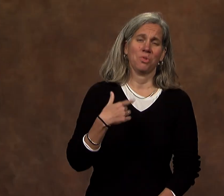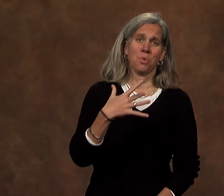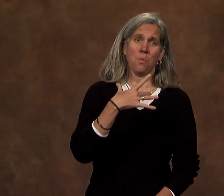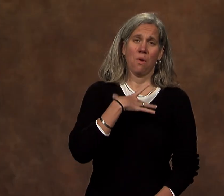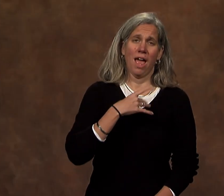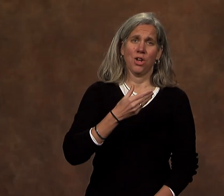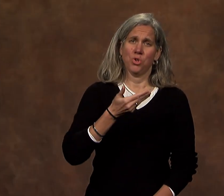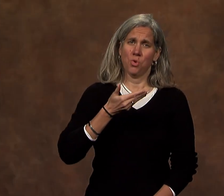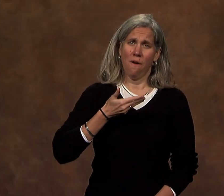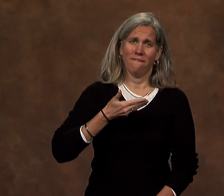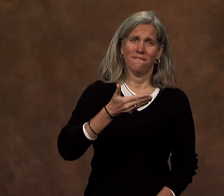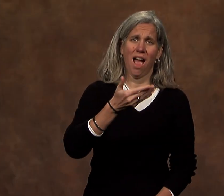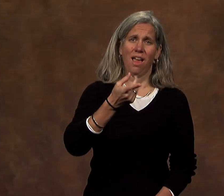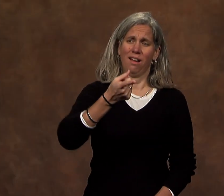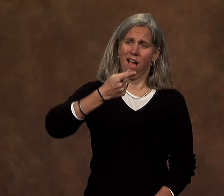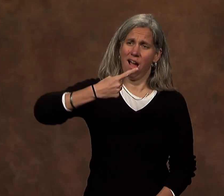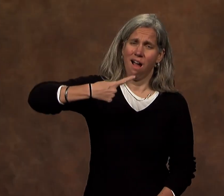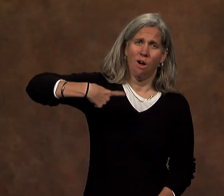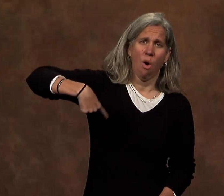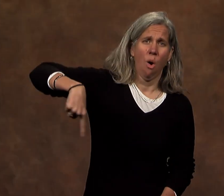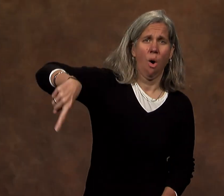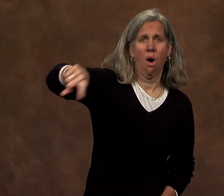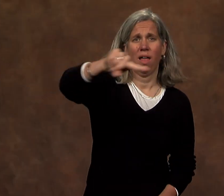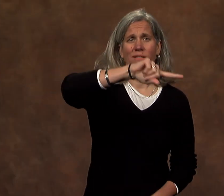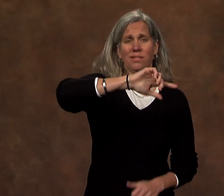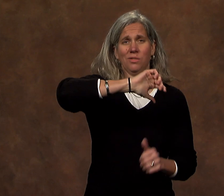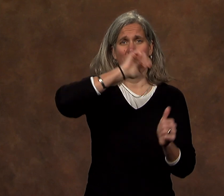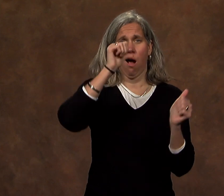I would like to invite all of us to come together